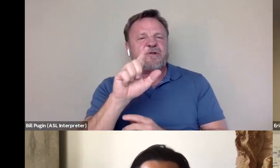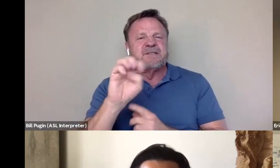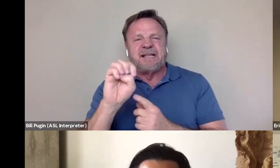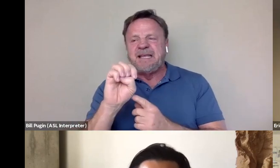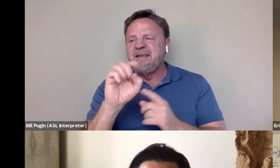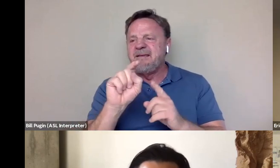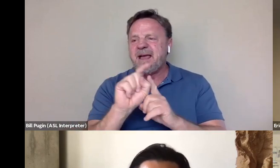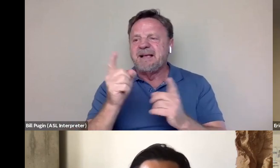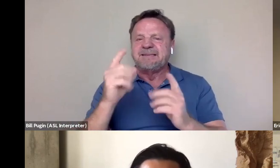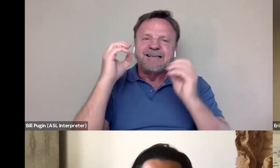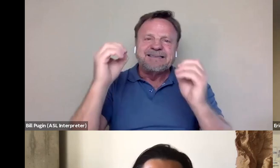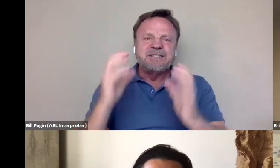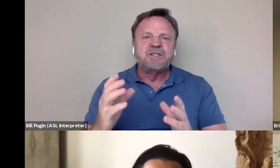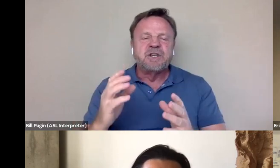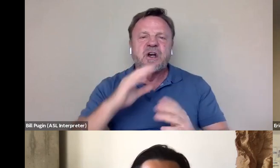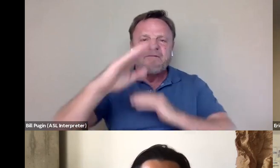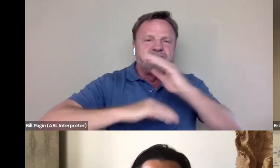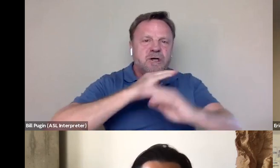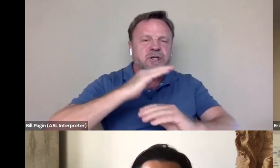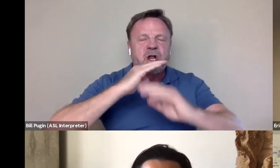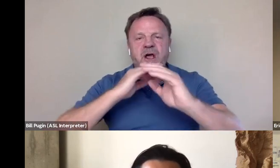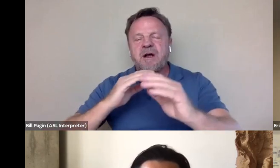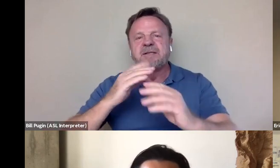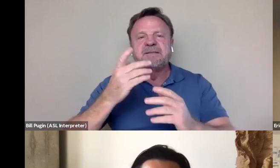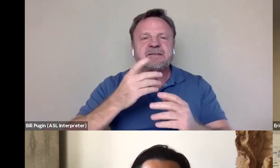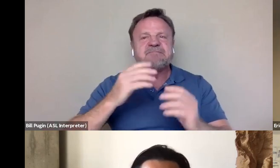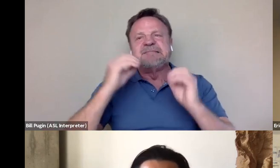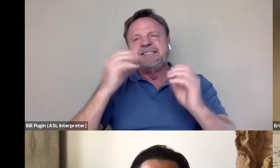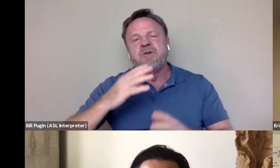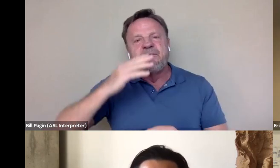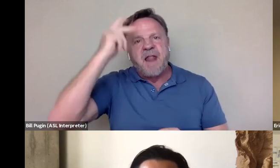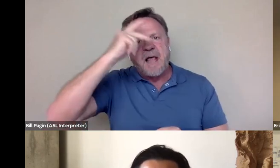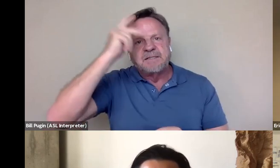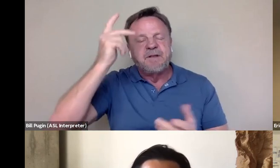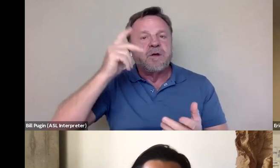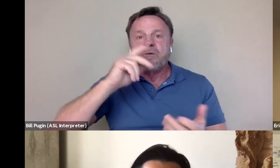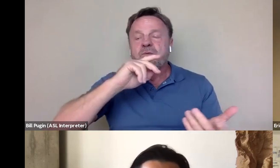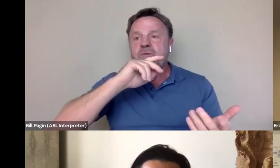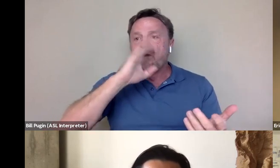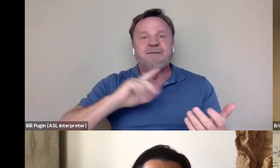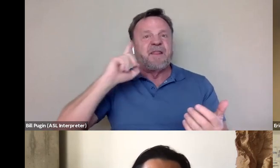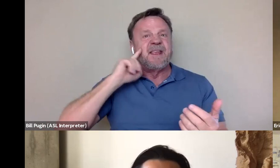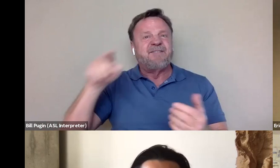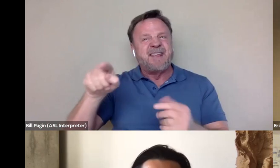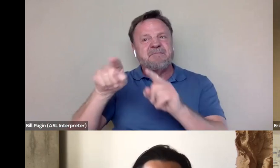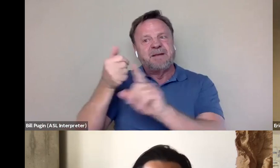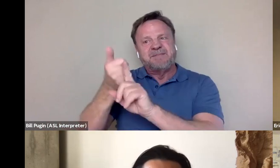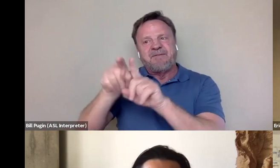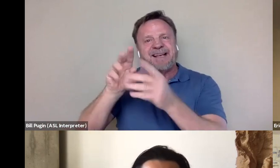you know, teacher of martial arts, this teacher of philosophy. We never think of him so much of a student of all the people he'd met.